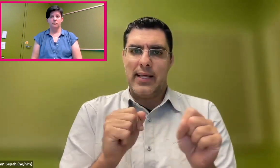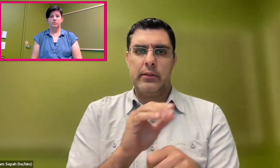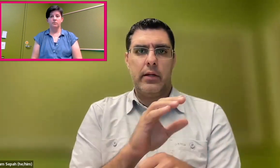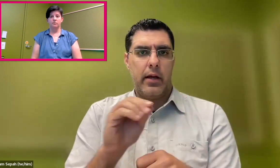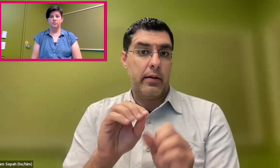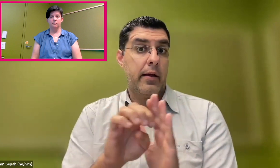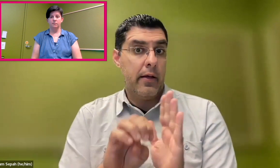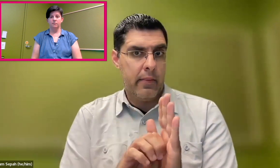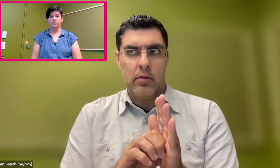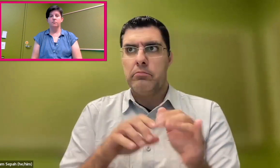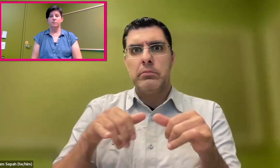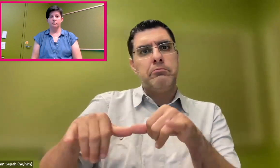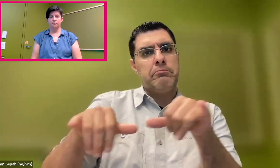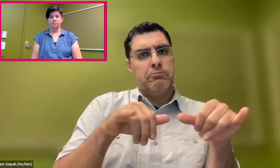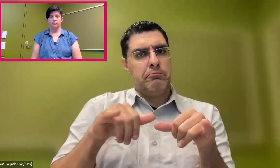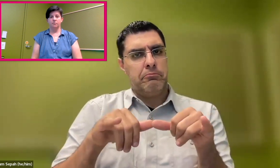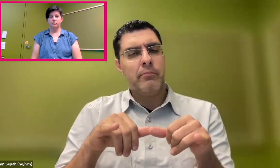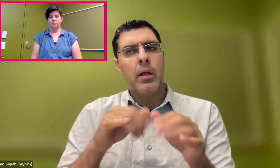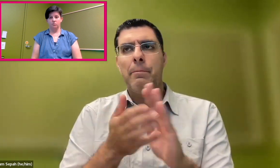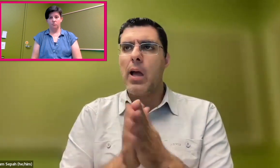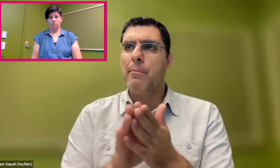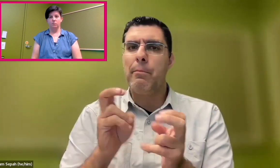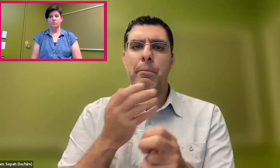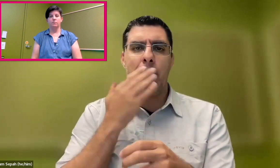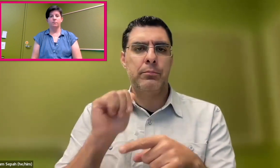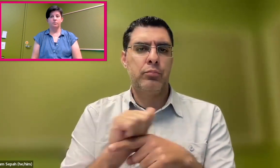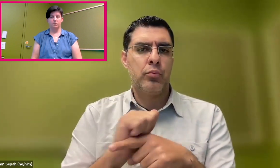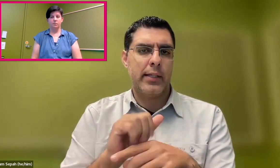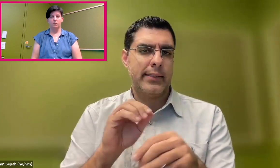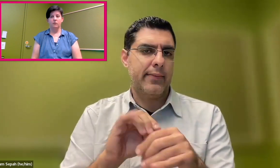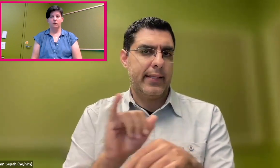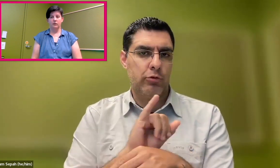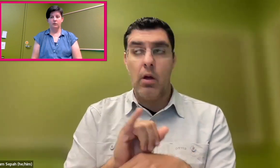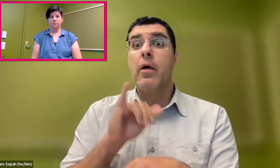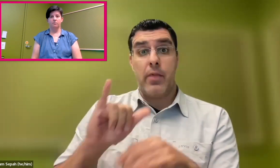and when it comes to ethics and safety.